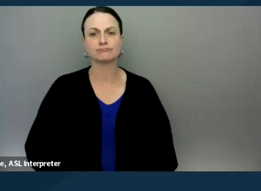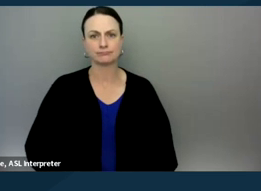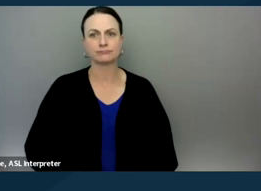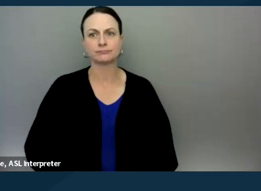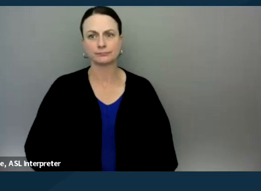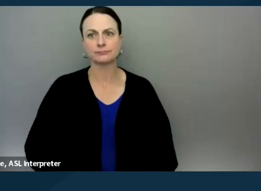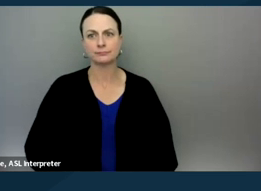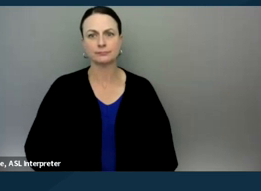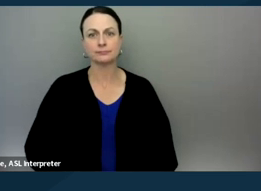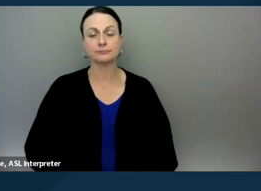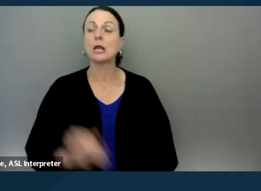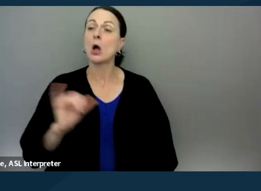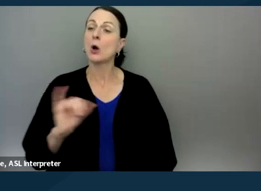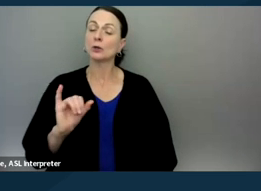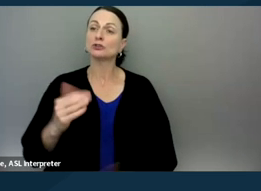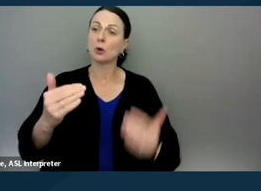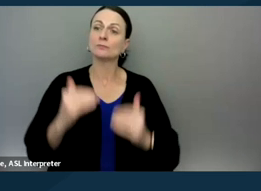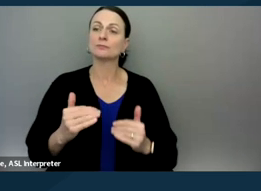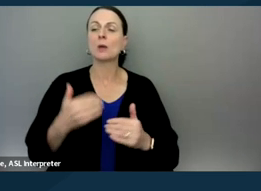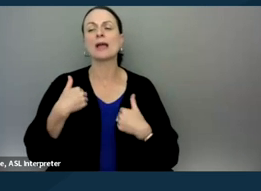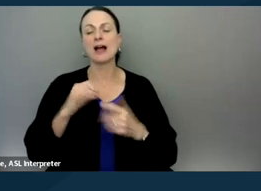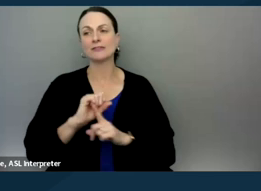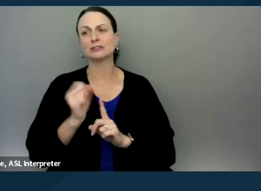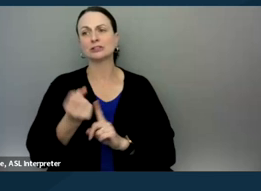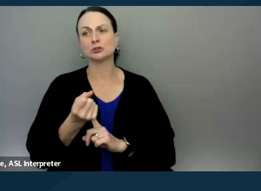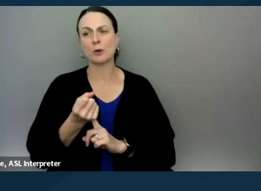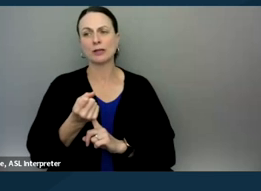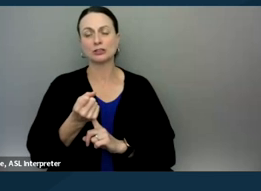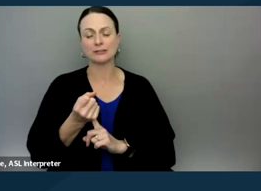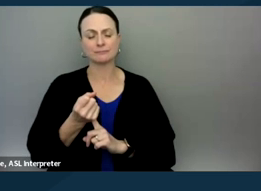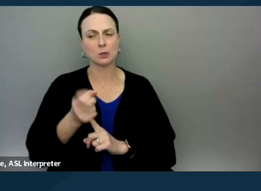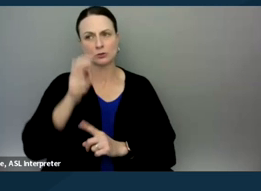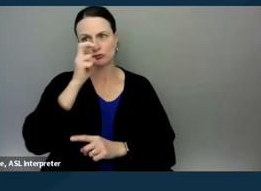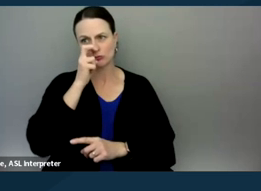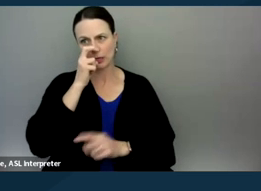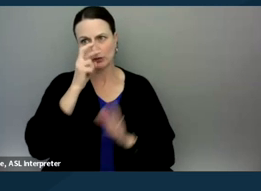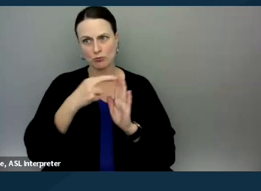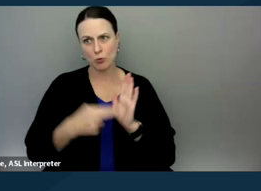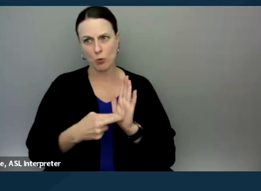and we have the situation with, you know, these very strict rules about the unauthorized practice